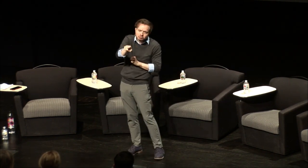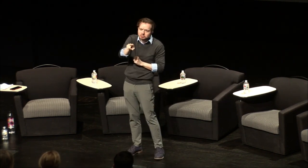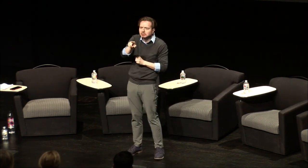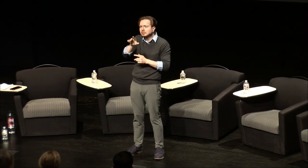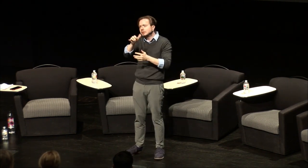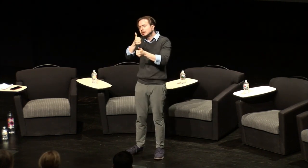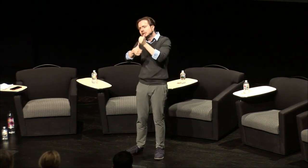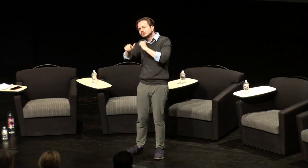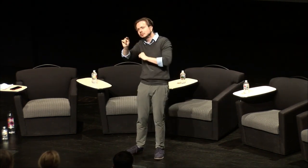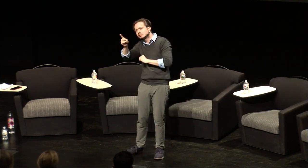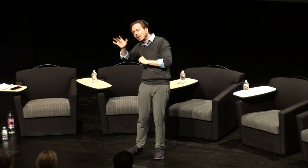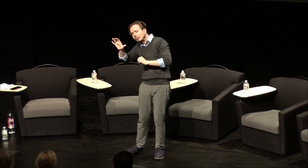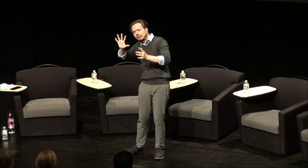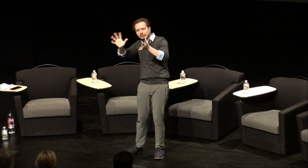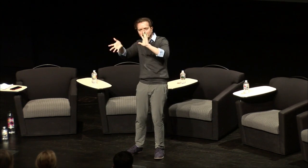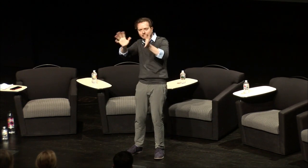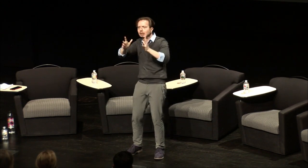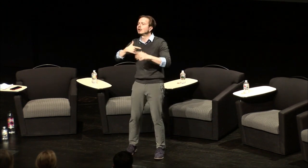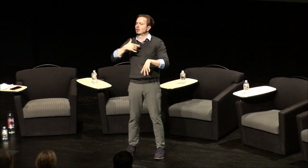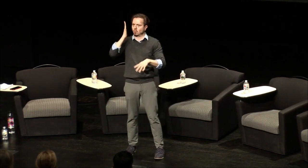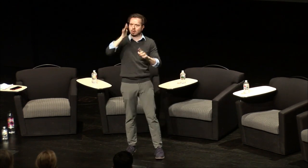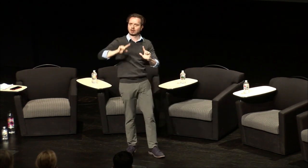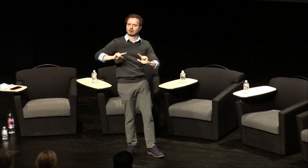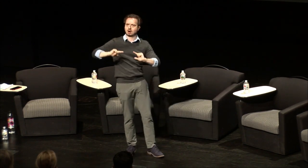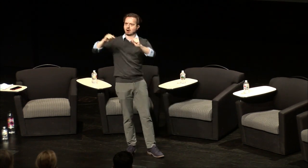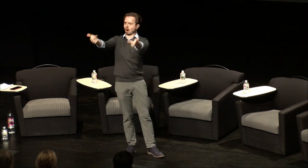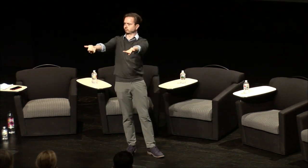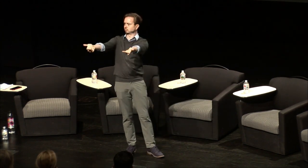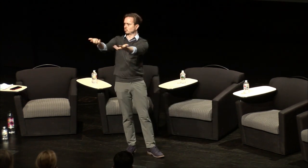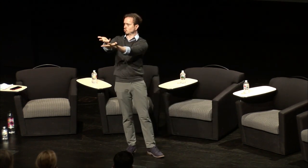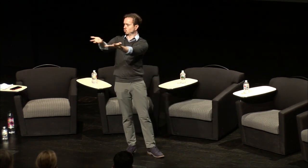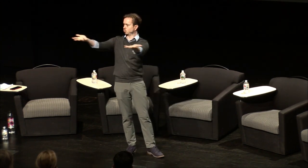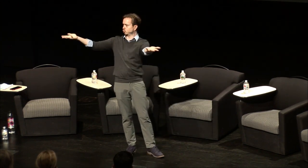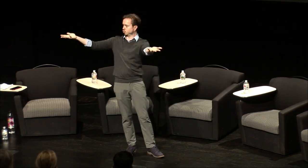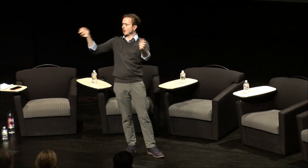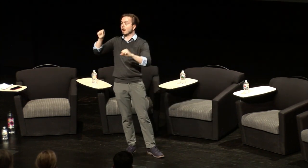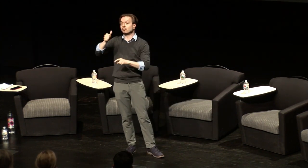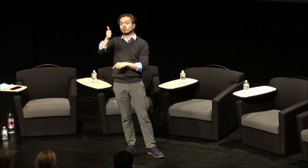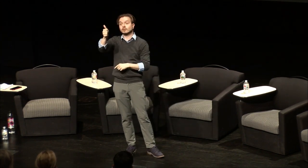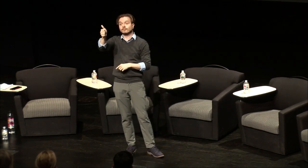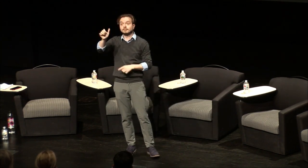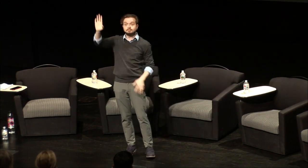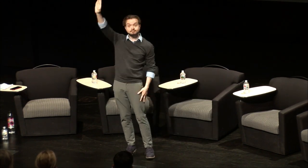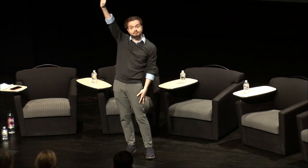and then we'll open it up for questions for comments and then after you know